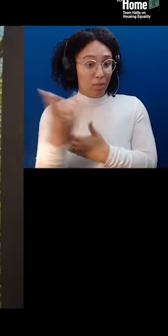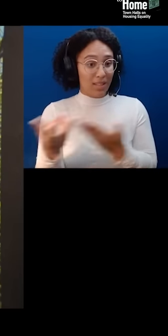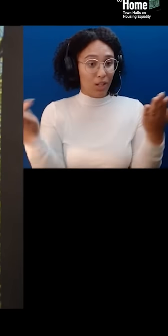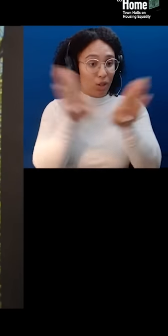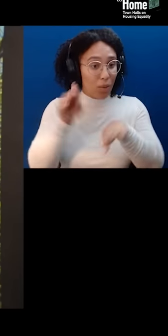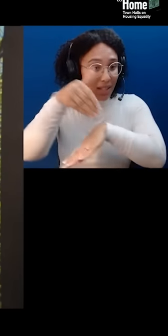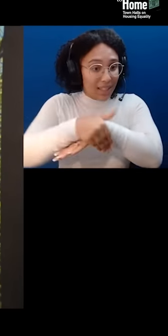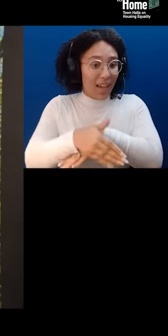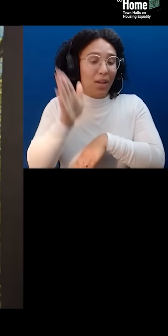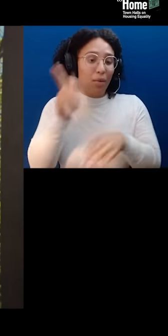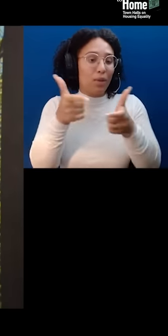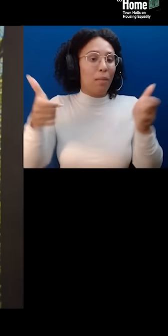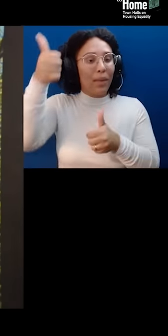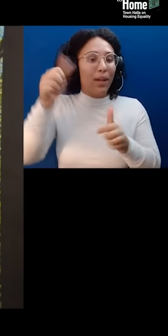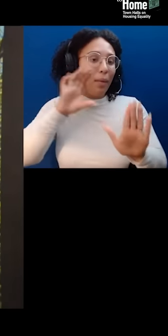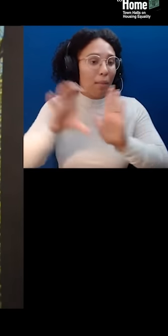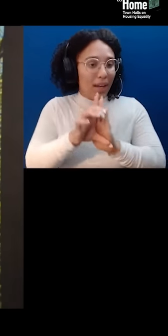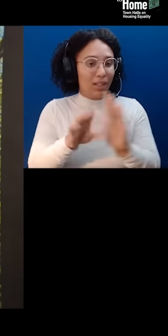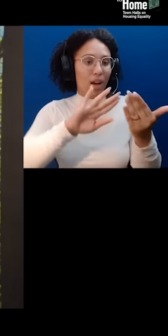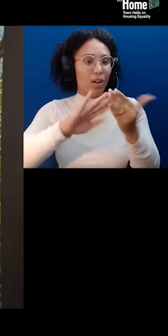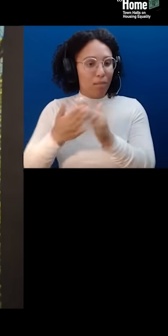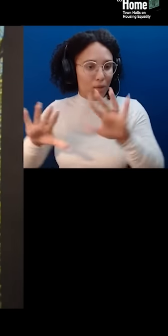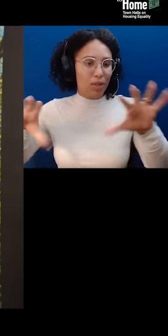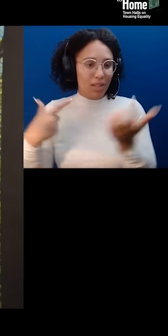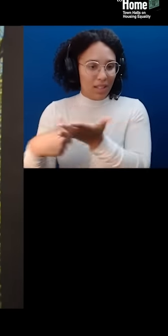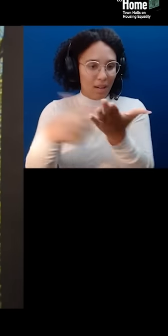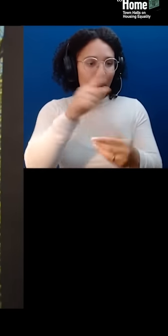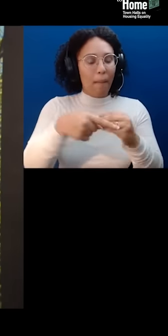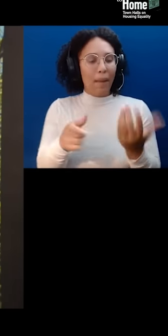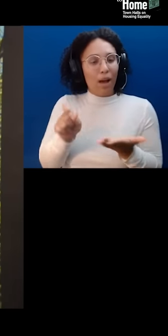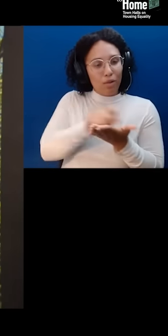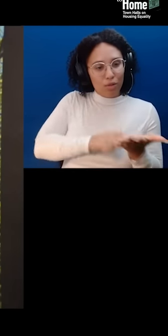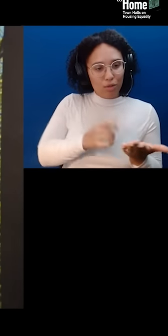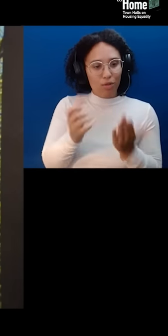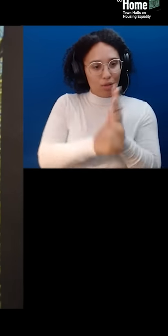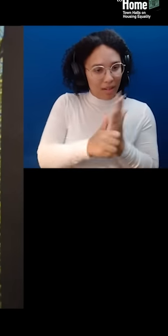A Town Hall about Journalism and Housing Narratives. I'd like to thank our promotional partner